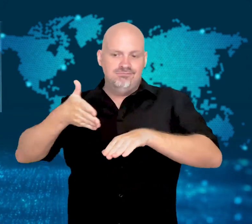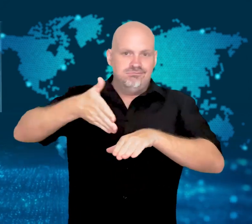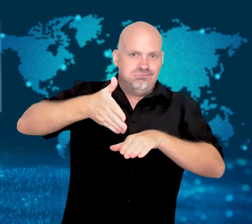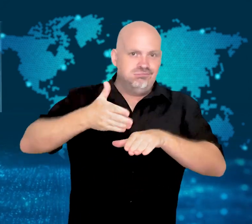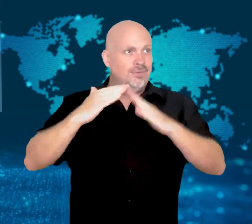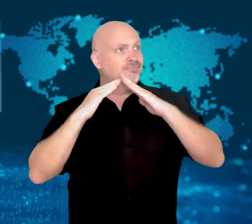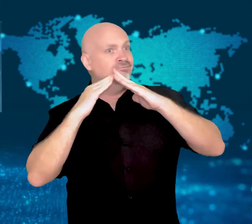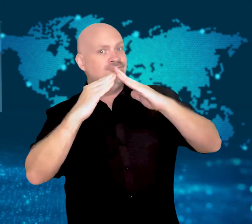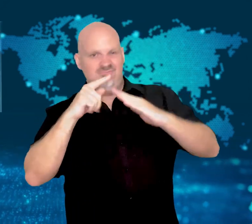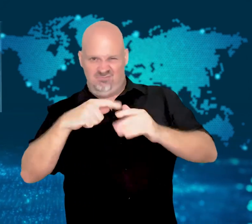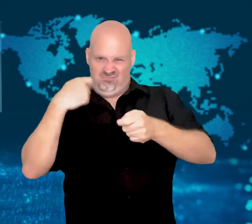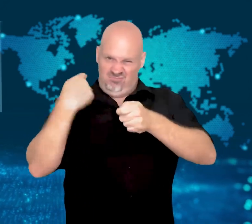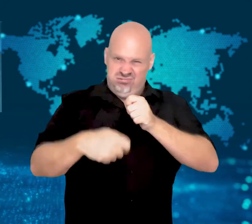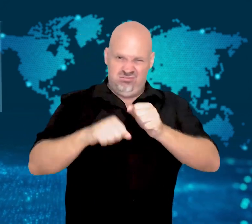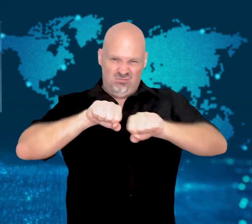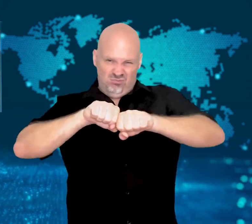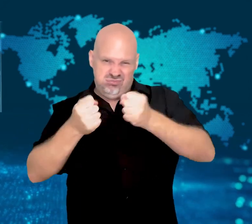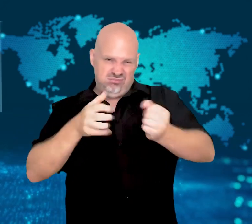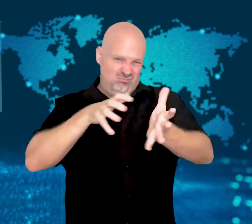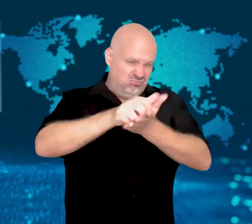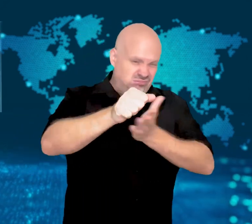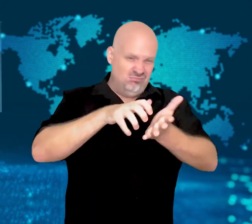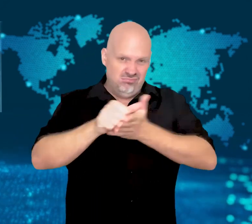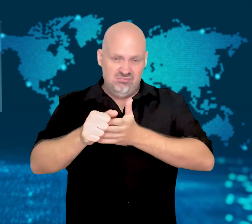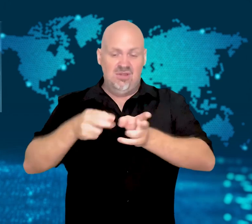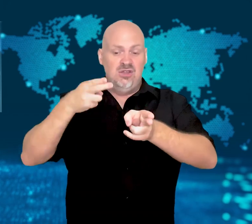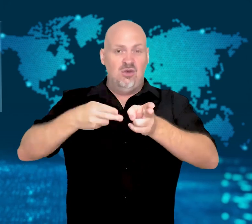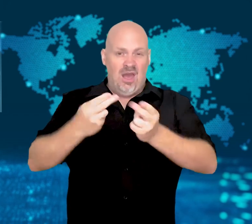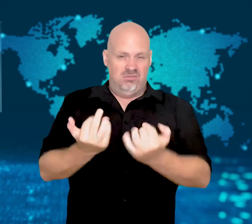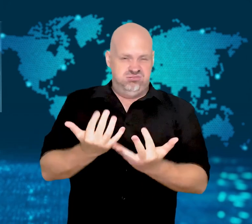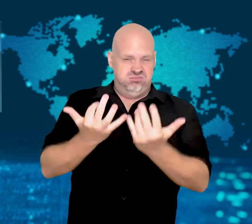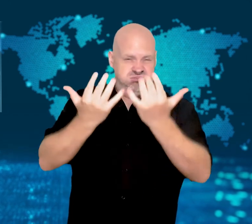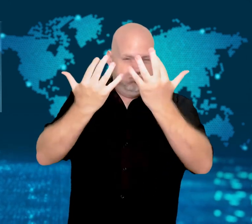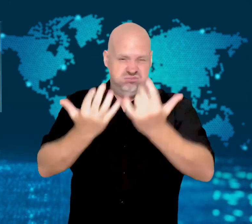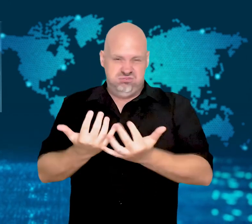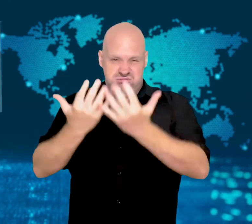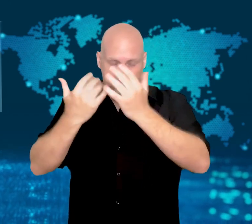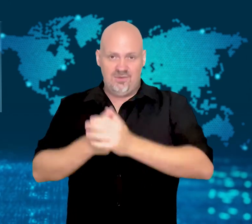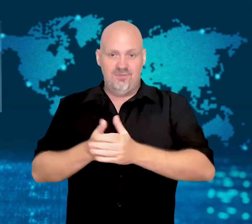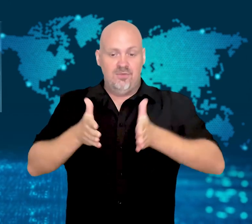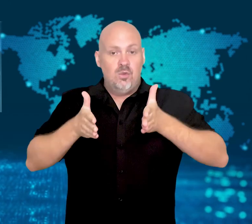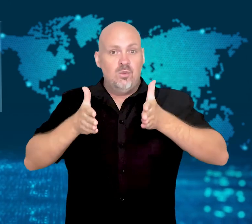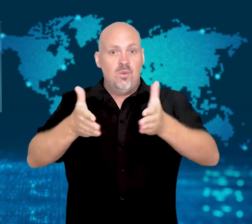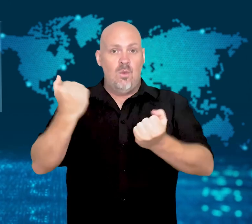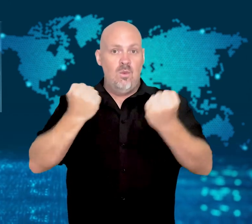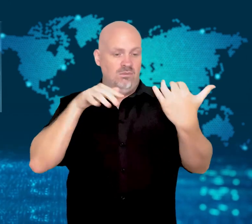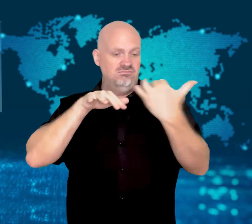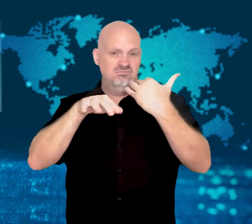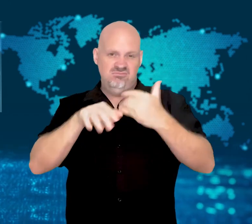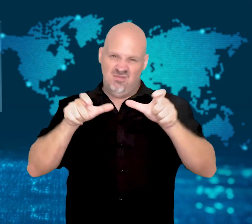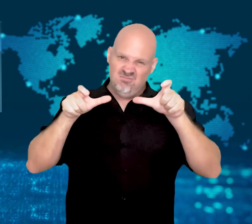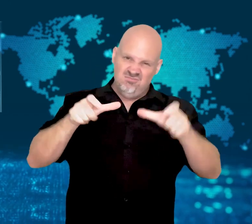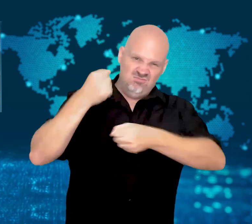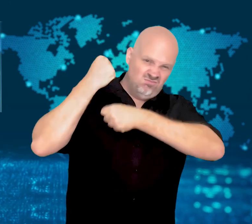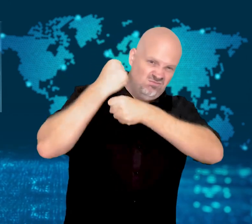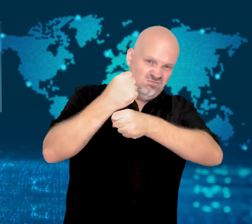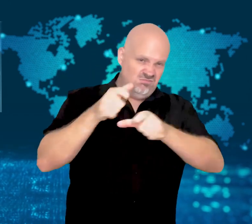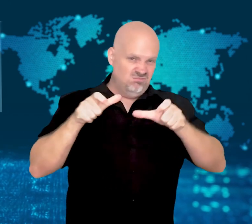Protesters, angered by this change, have vandalized train stations, set trains